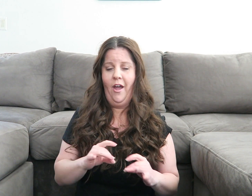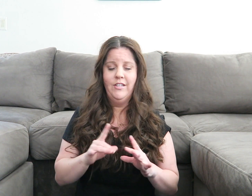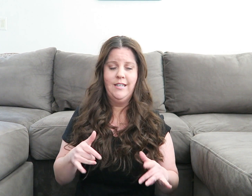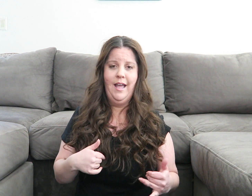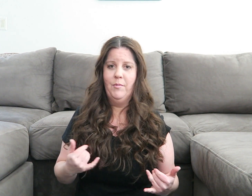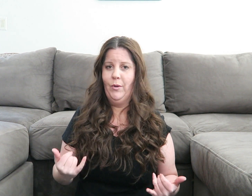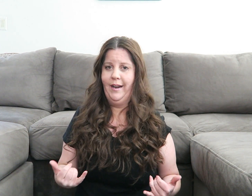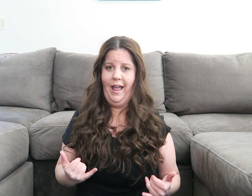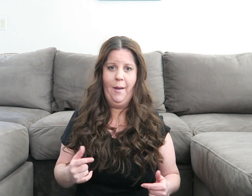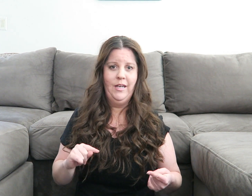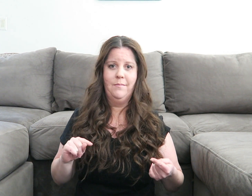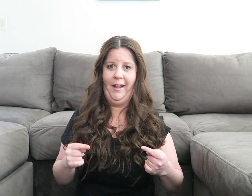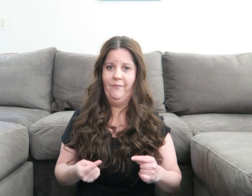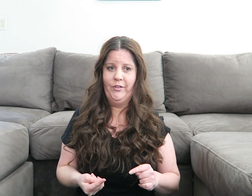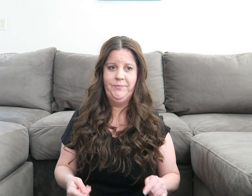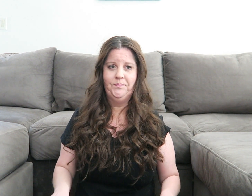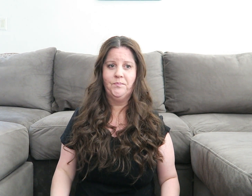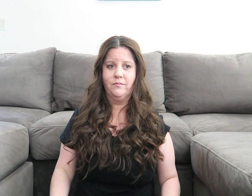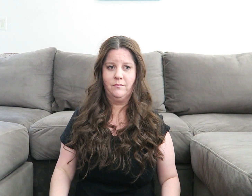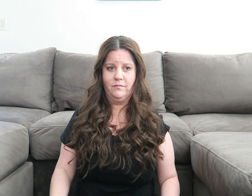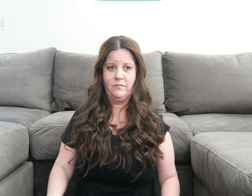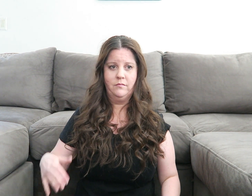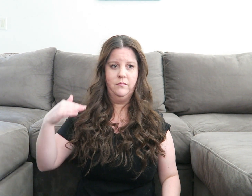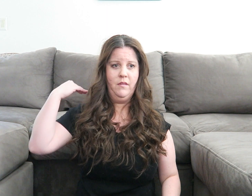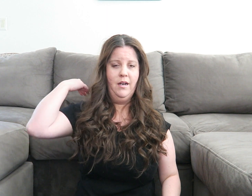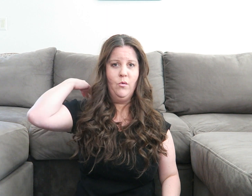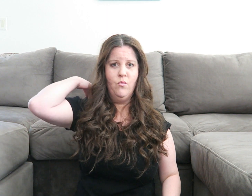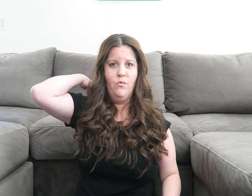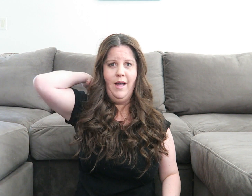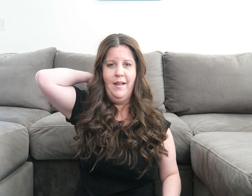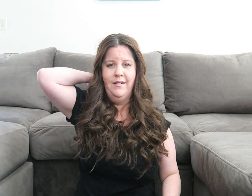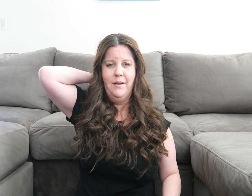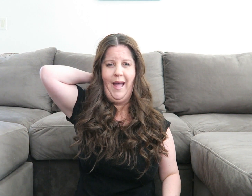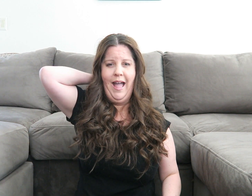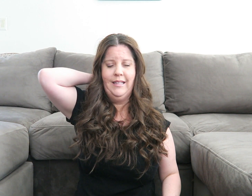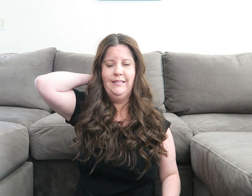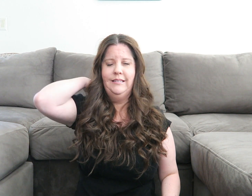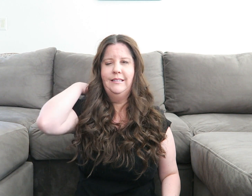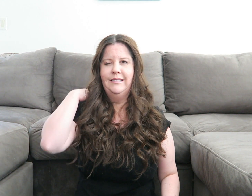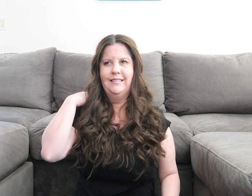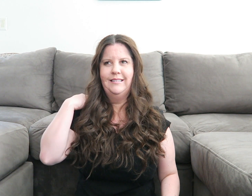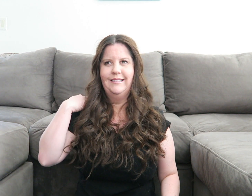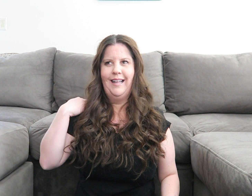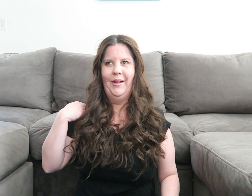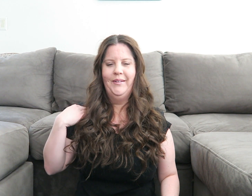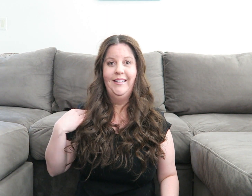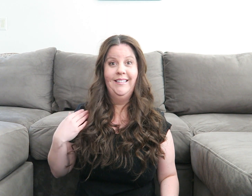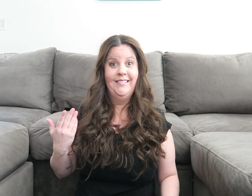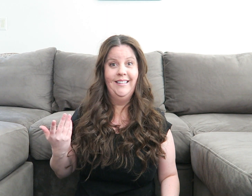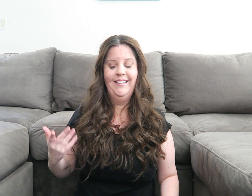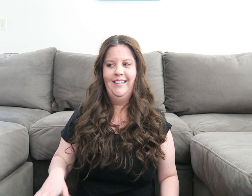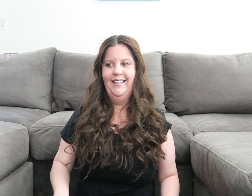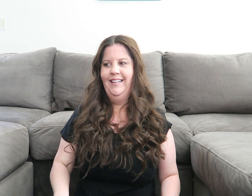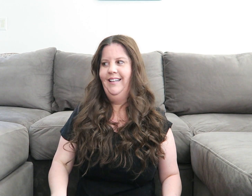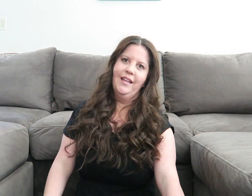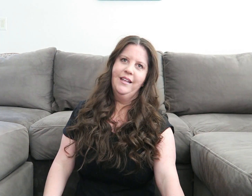Obviously I'm doing it right now, but it's painful Right in the back Ow, see?